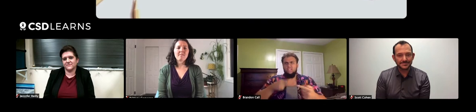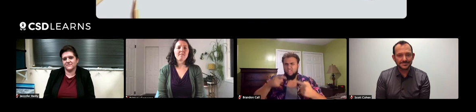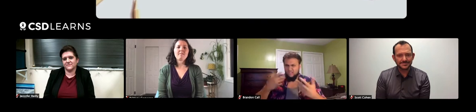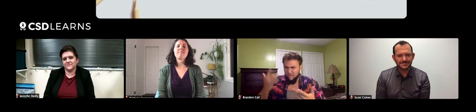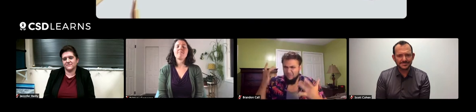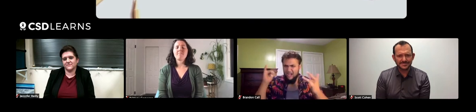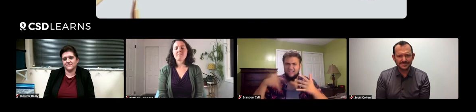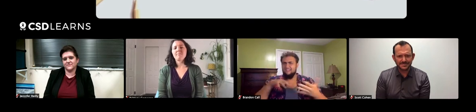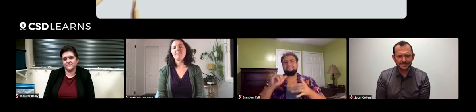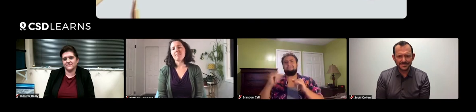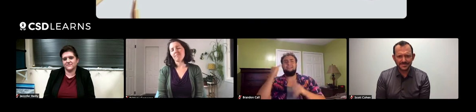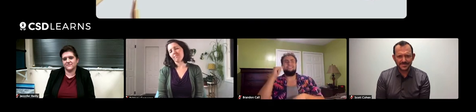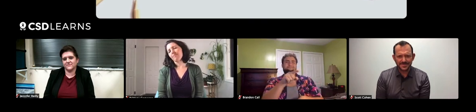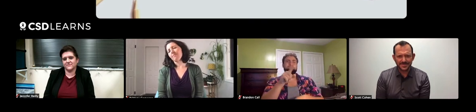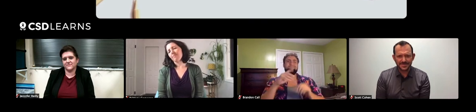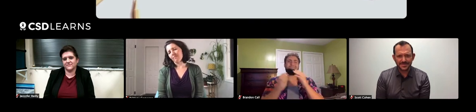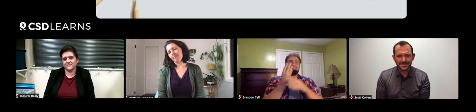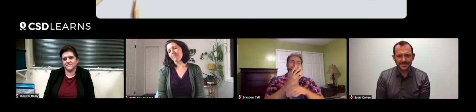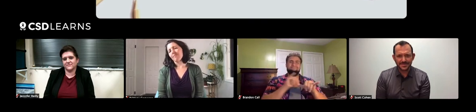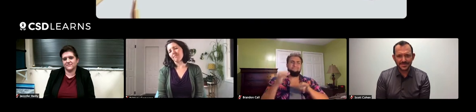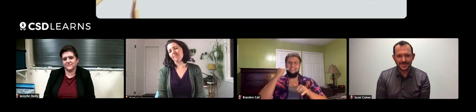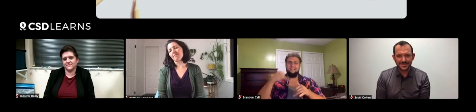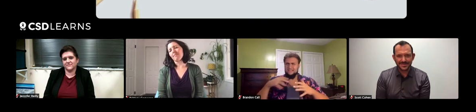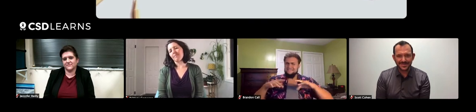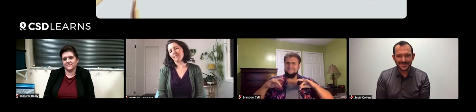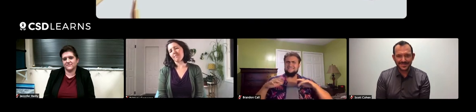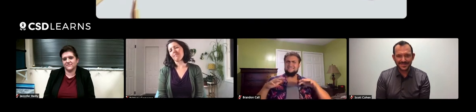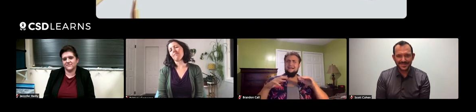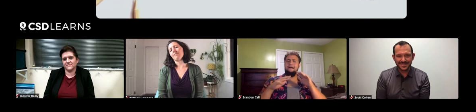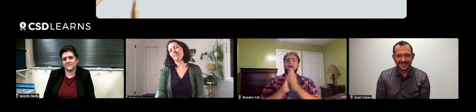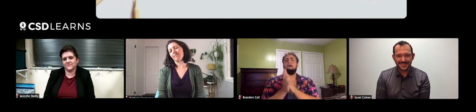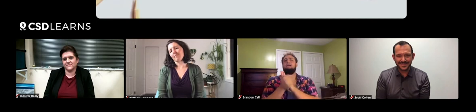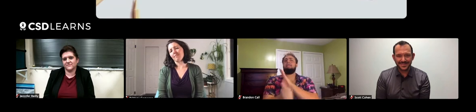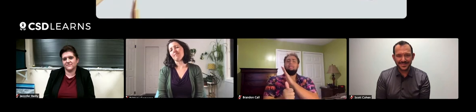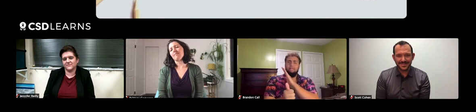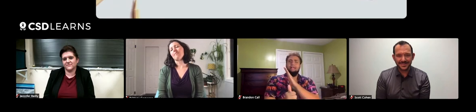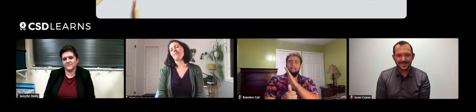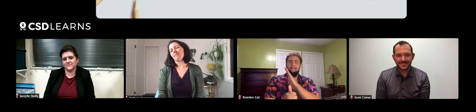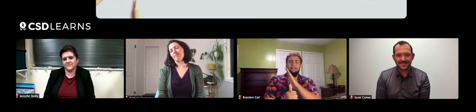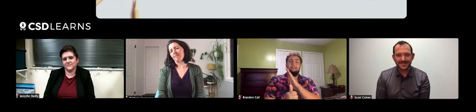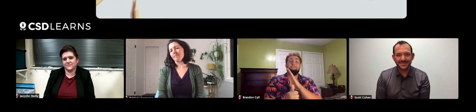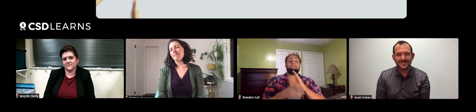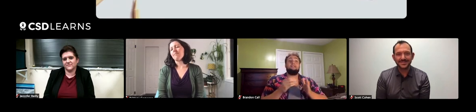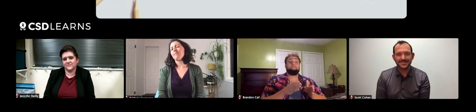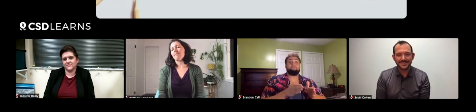Other kinds, I struggled with, trying to figure out what I doing wrong. As I picked it up over time, I became very skilled!